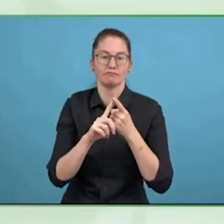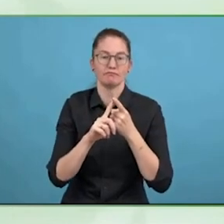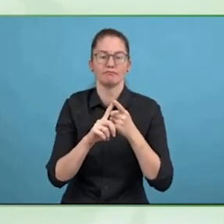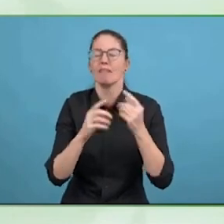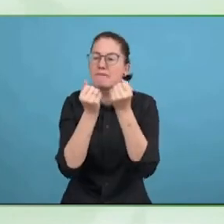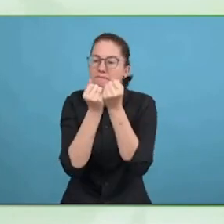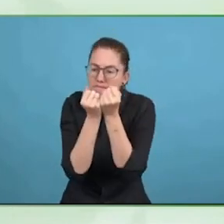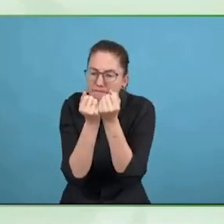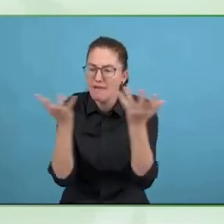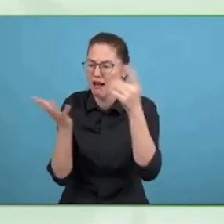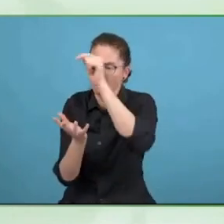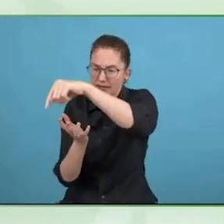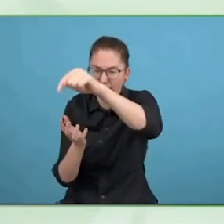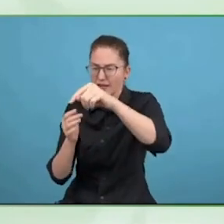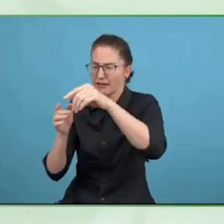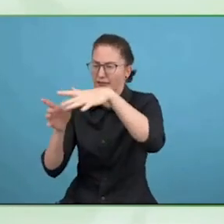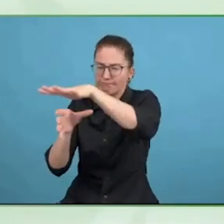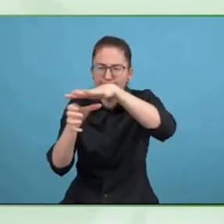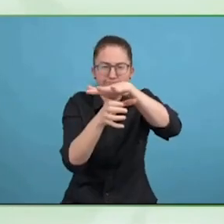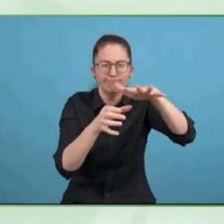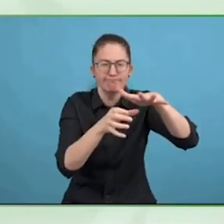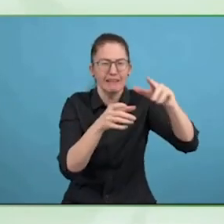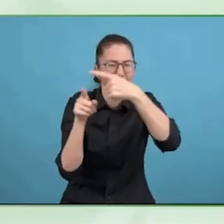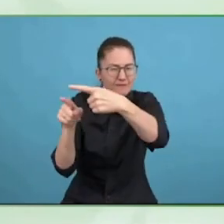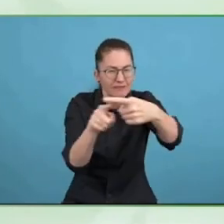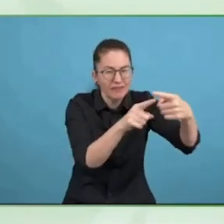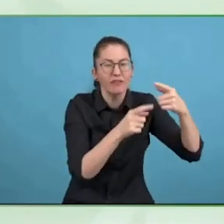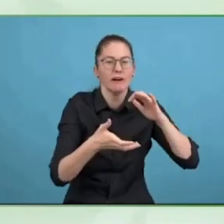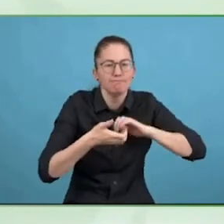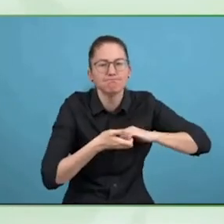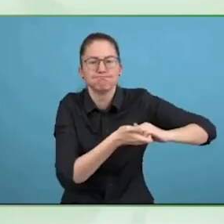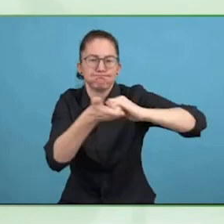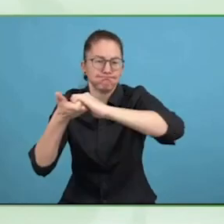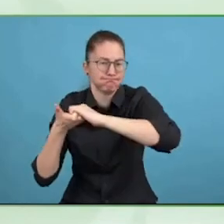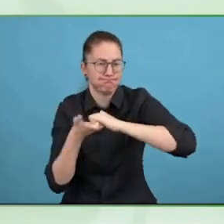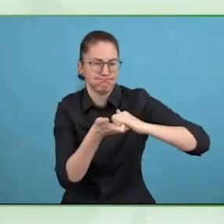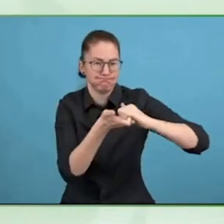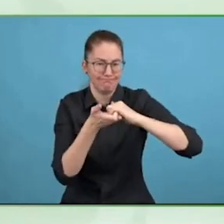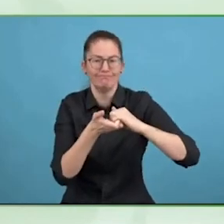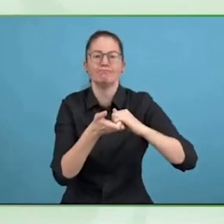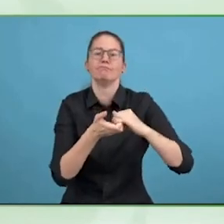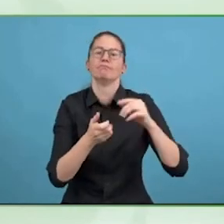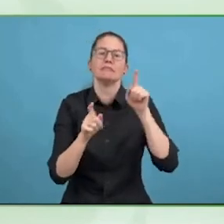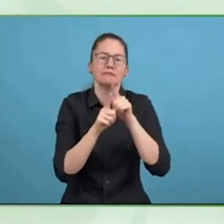It is about participating in family life and social activity.